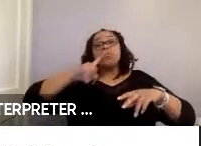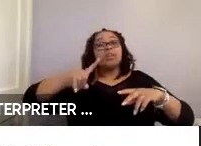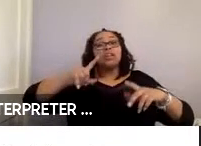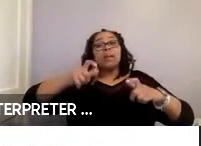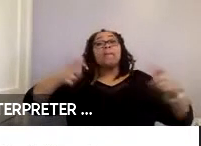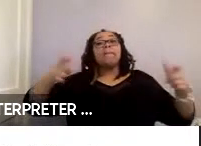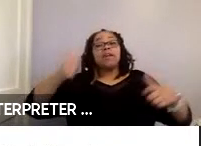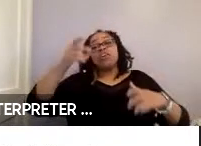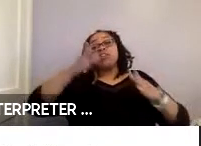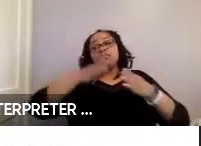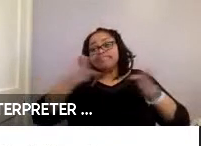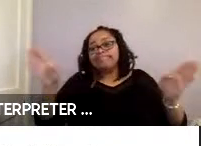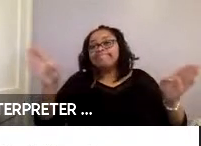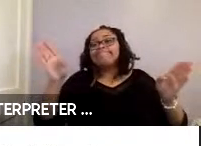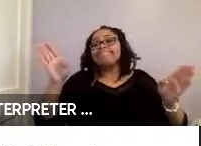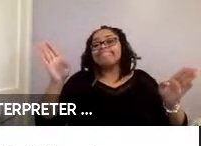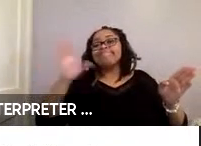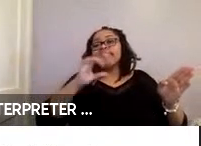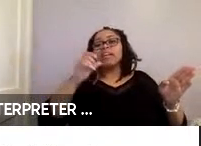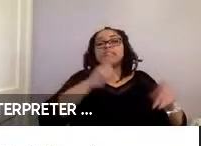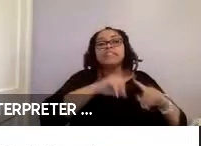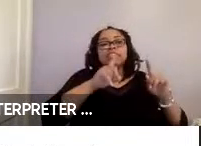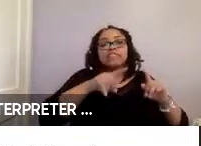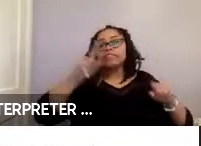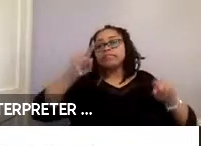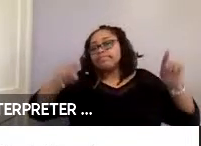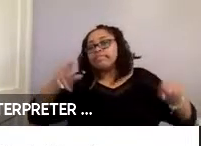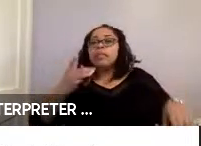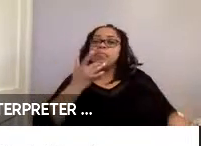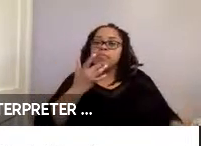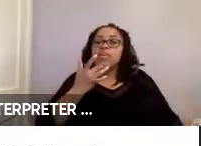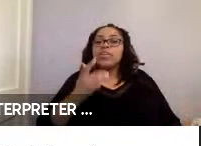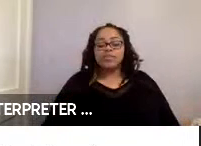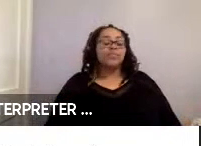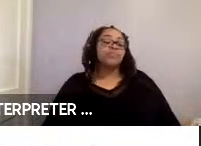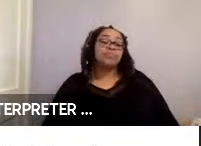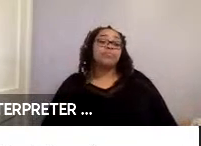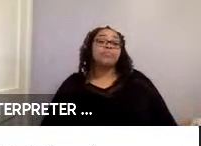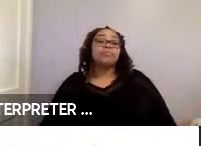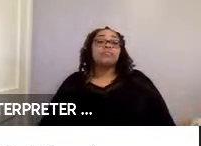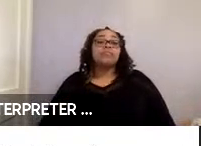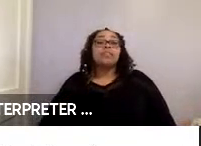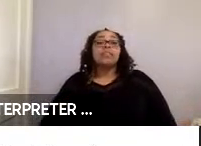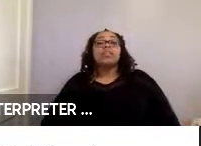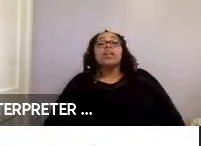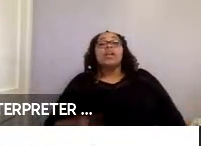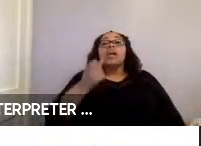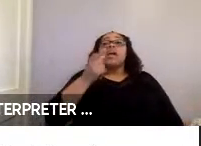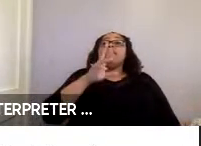of rider needs and preferences. Fare payment tasks add to the challenges and should be